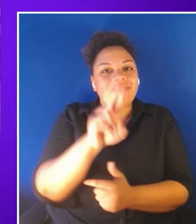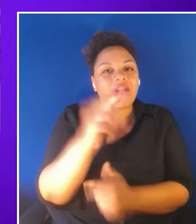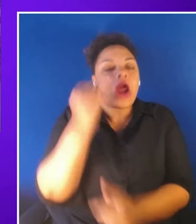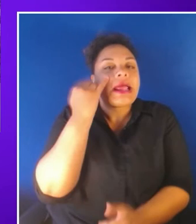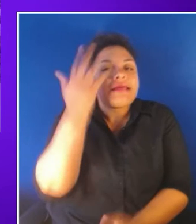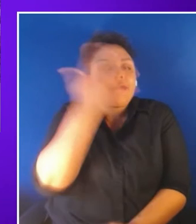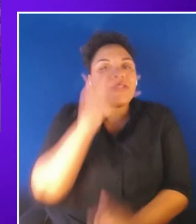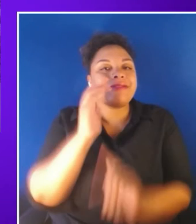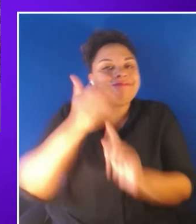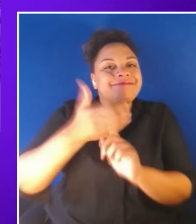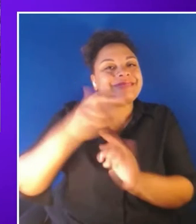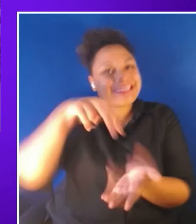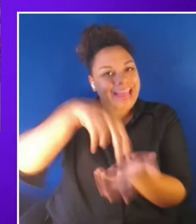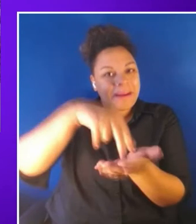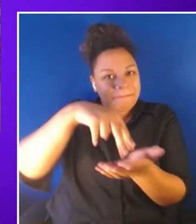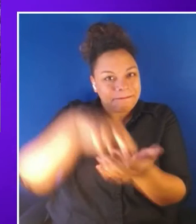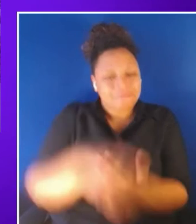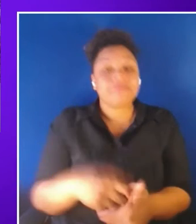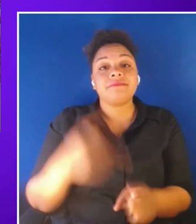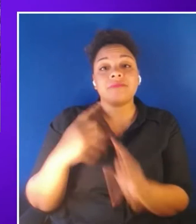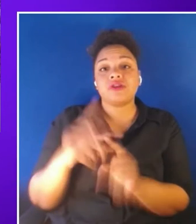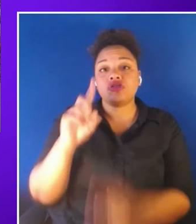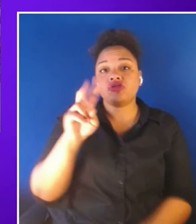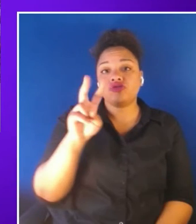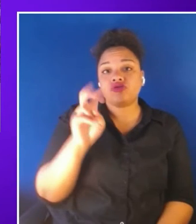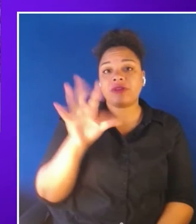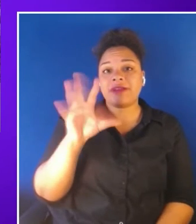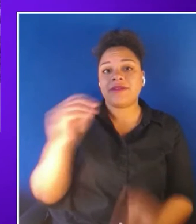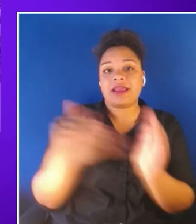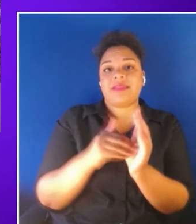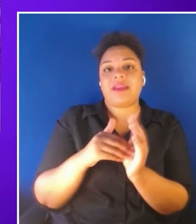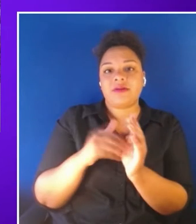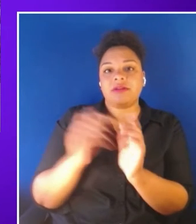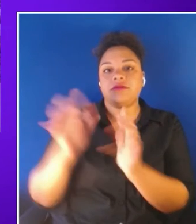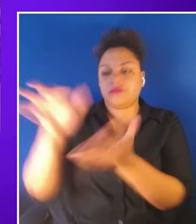fifty thousand dollar grant to Shiri Azenkot and her team at Cornell Tech on behalf of